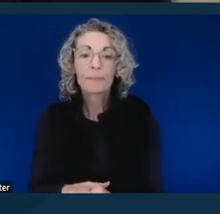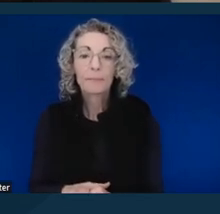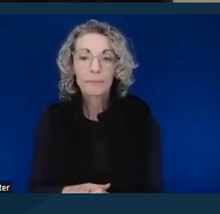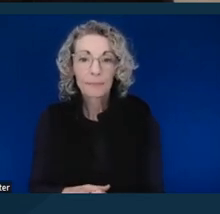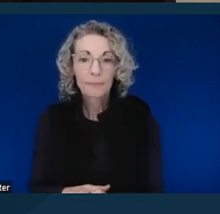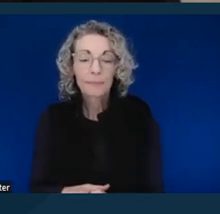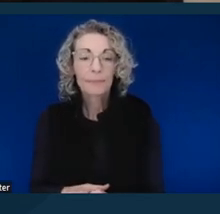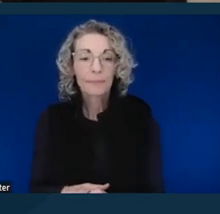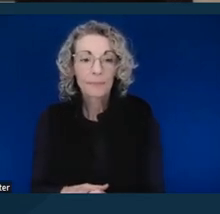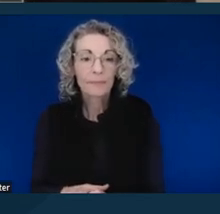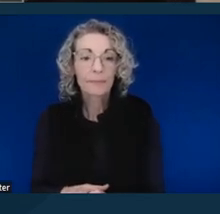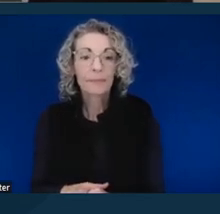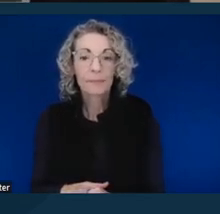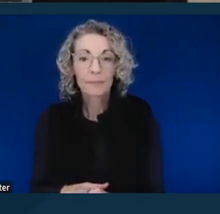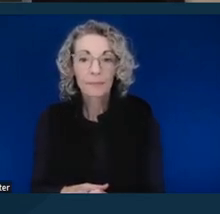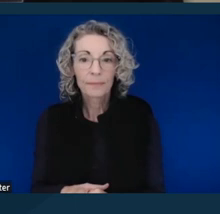Okay, I'm going to take a sip of water here